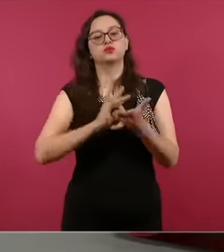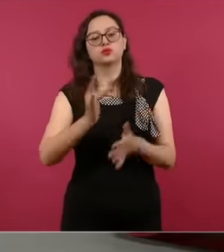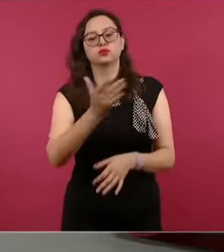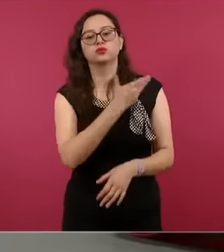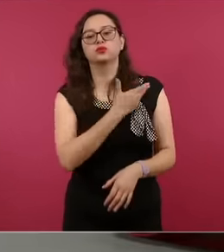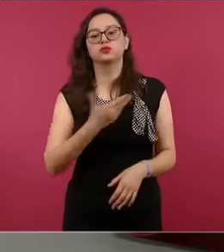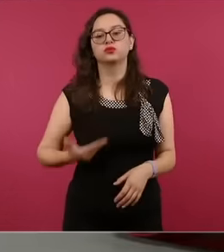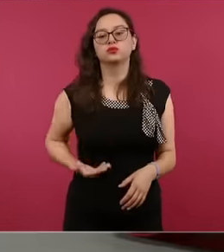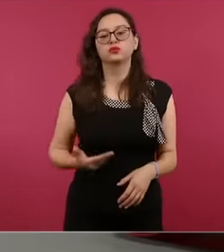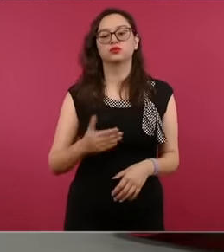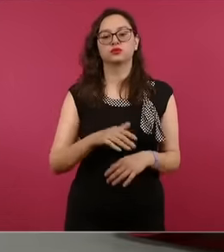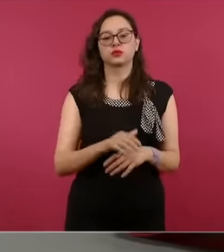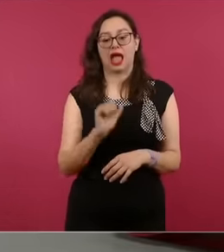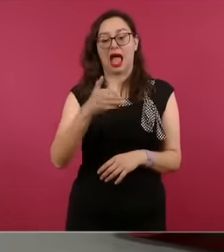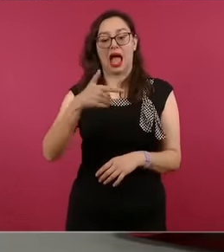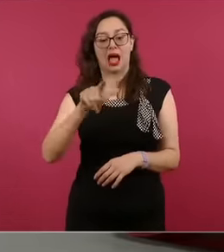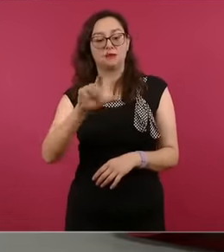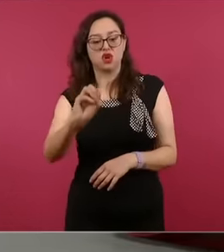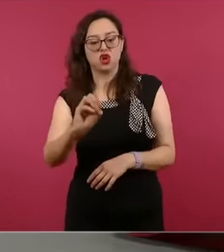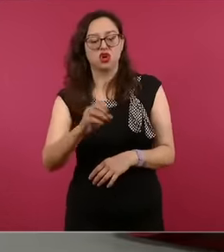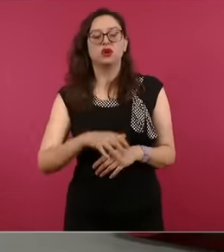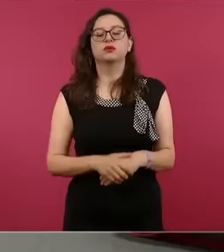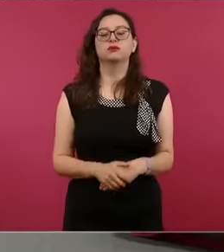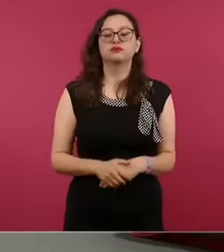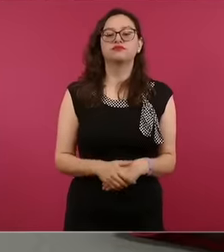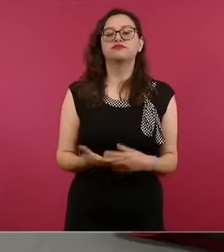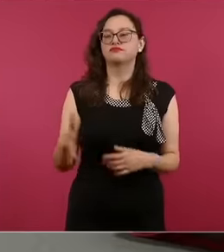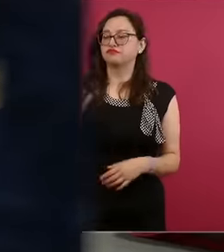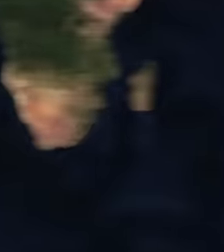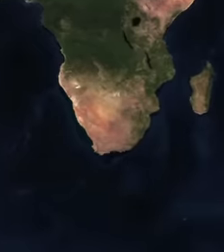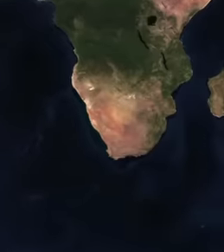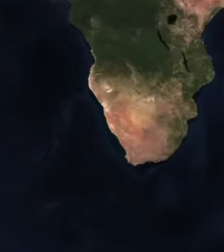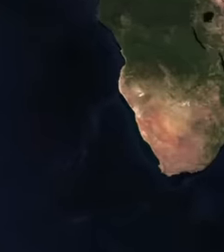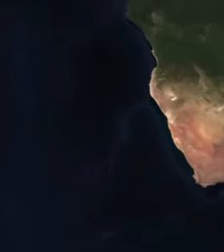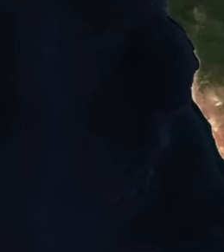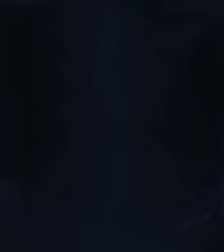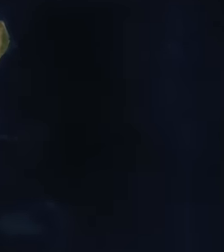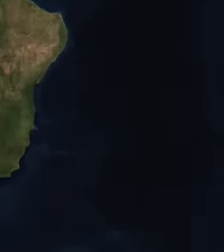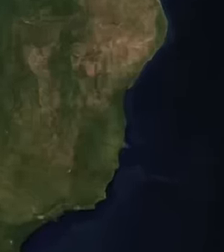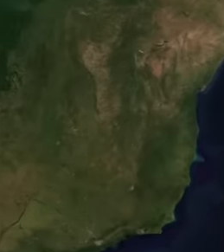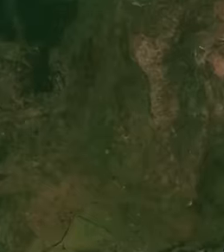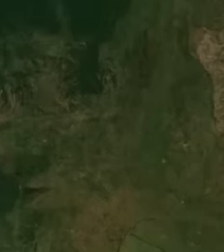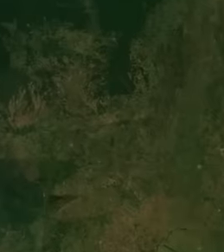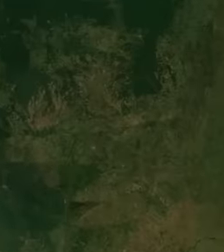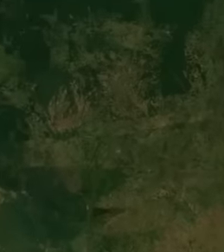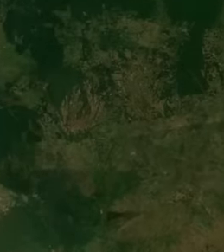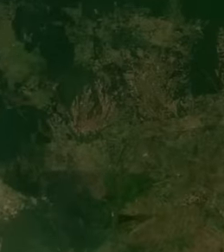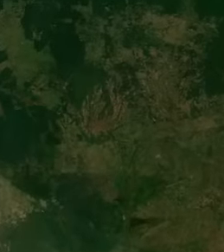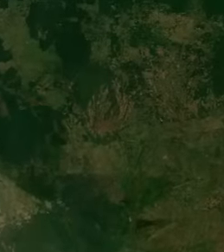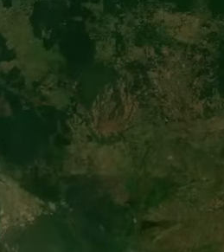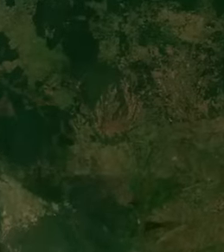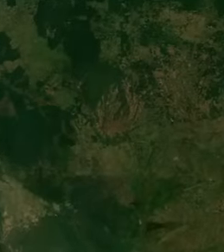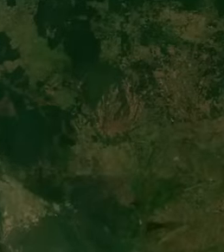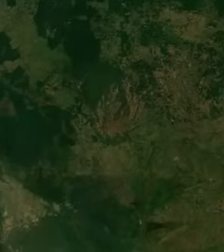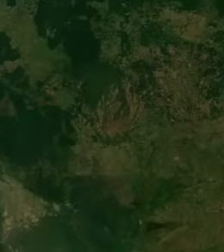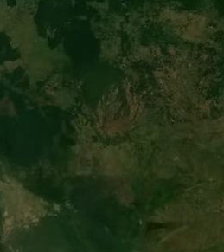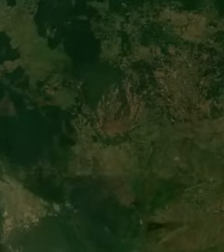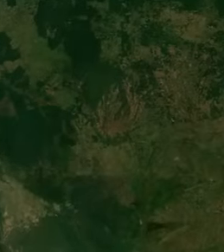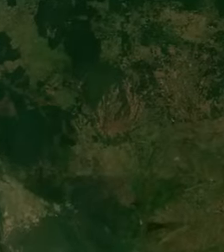Obrador in the National Palace, an independent journalist from Peru traveled to Mexico to